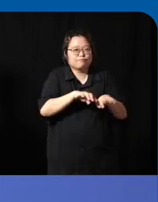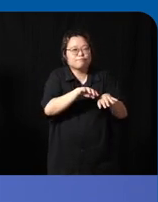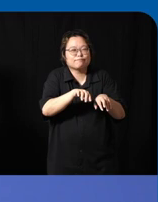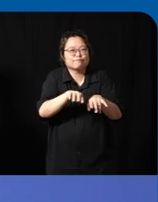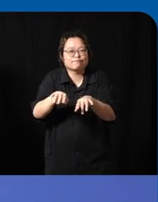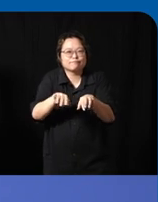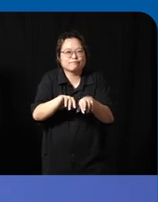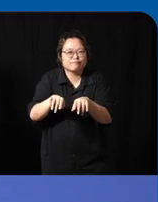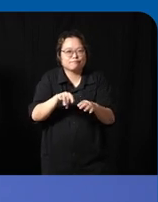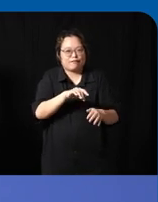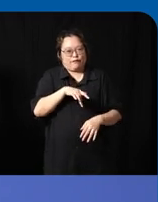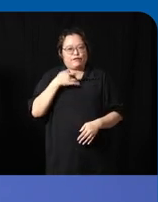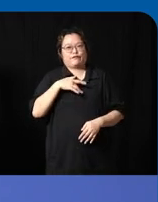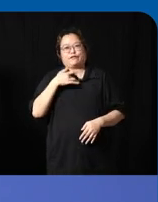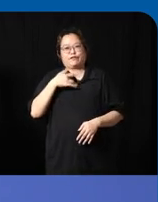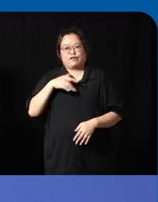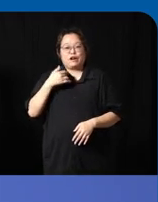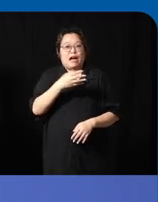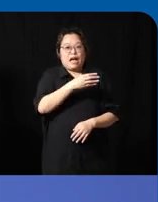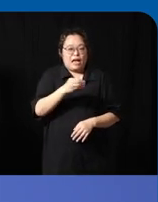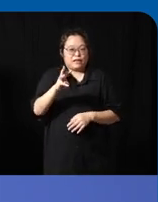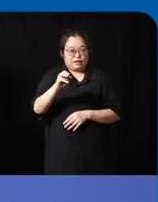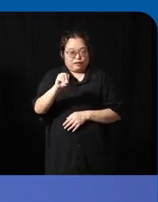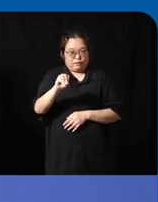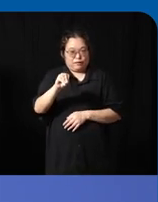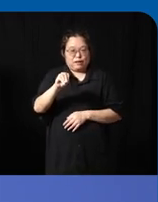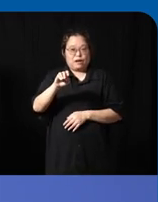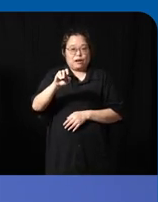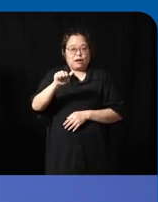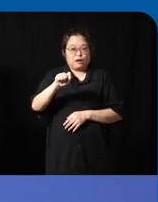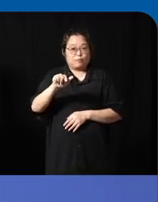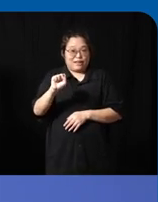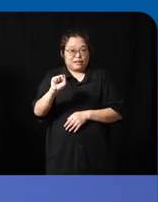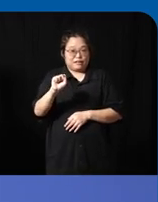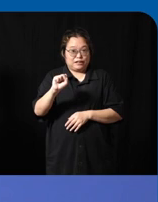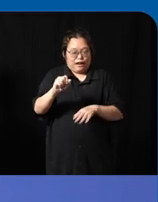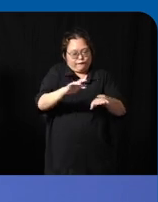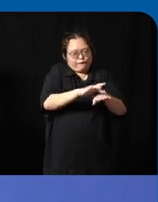is something that I work into my own designs uh which is why in a lot of my designs I do